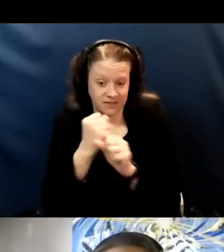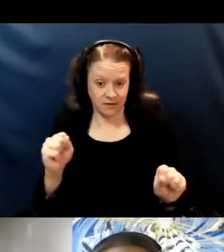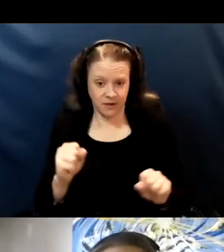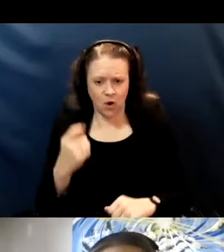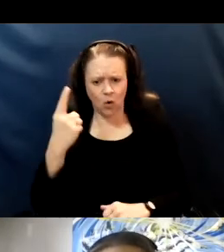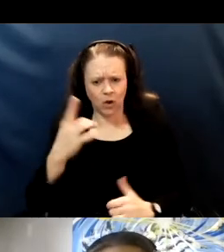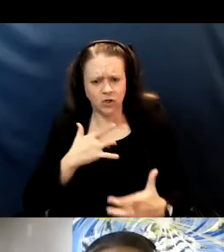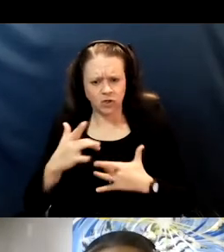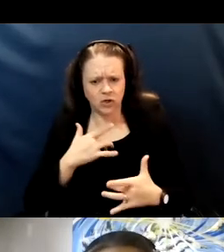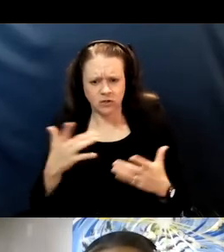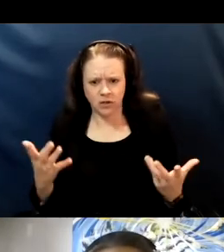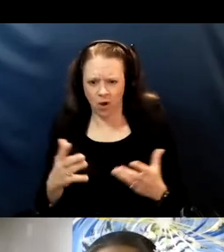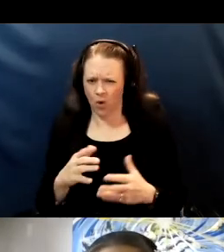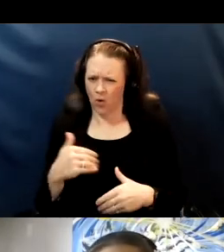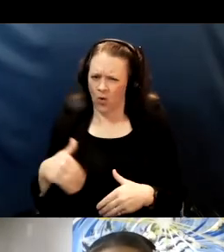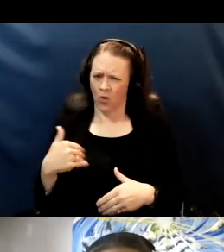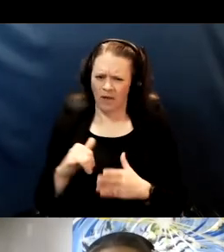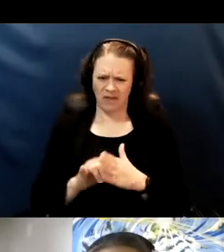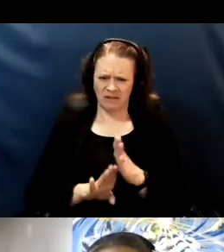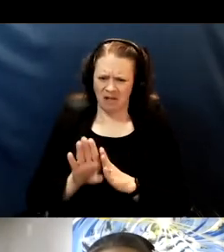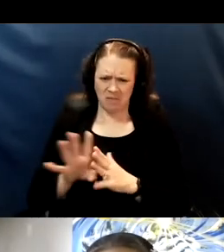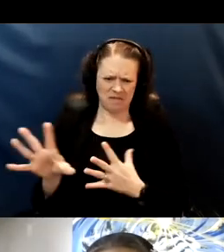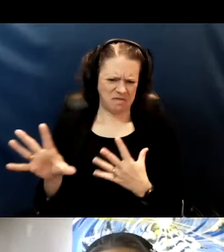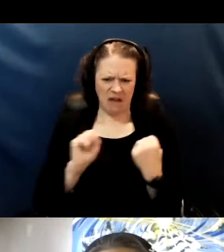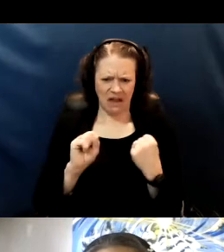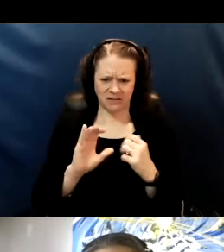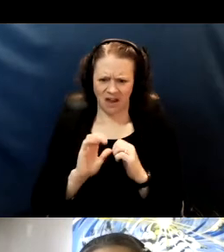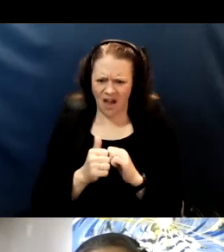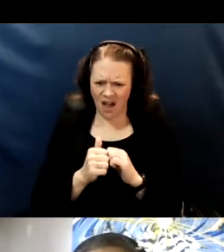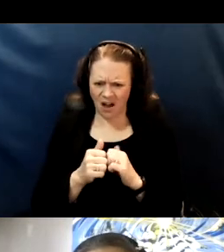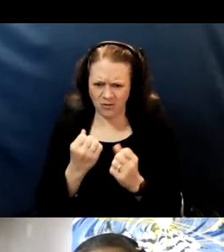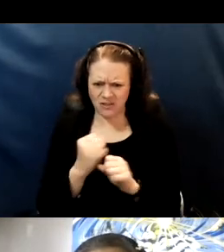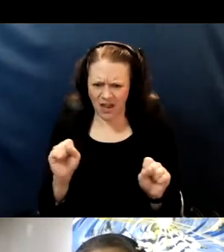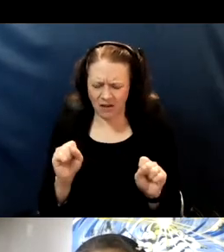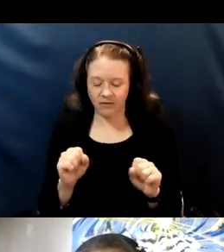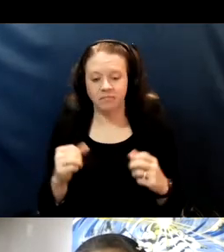it was developed so fast, how could it possibly be safe? It turns out that actually